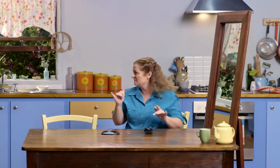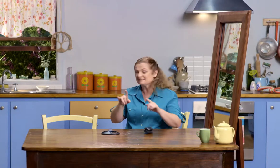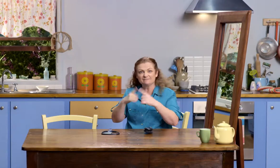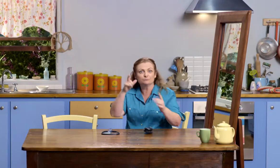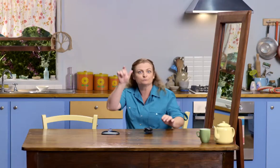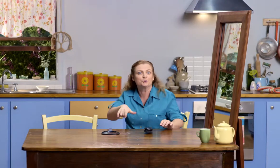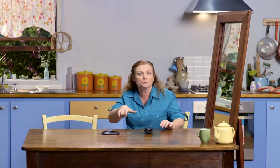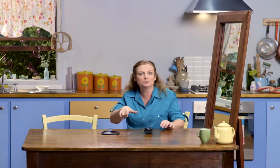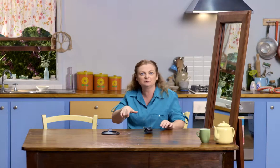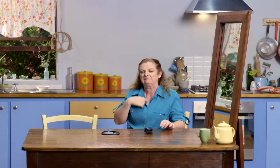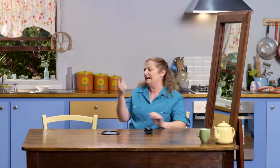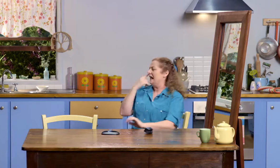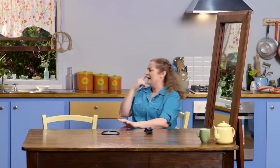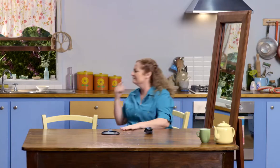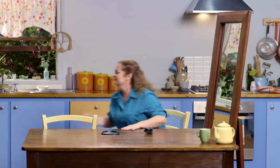It must be someone else. I'll go see.